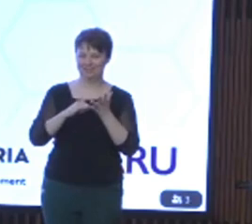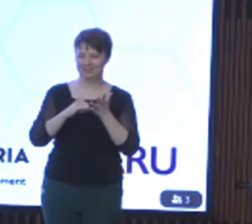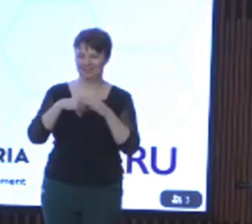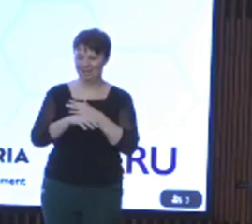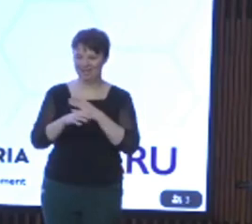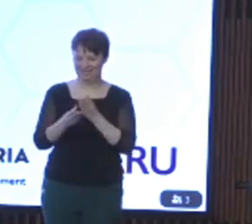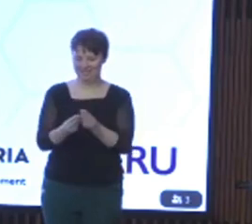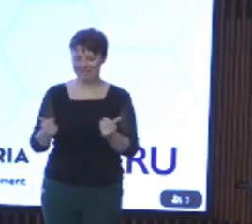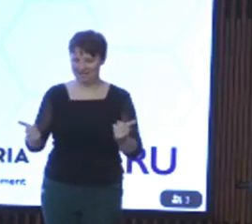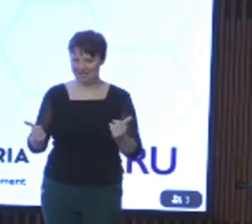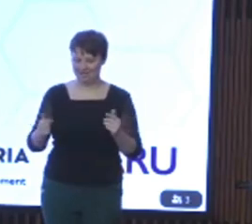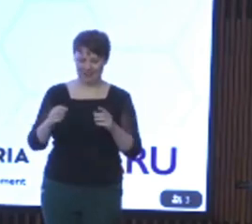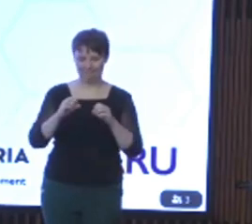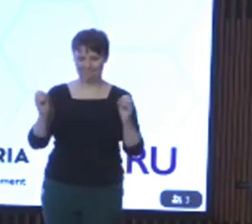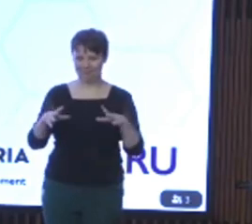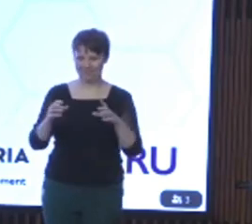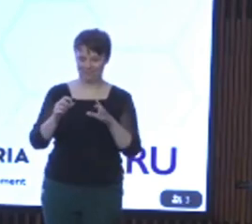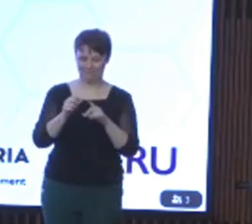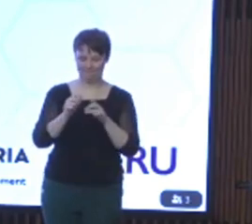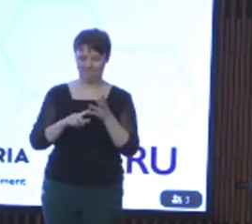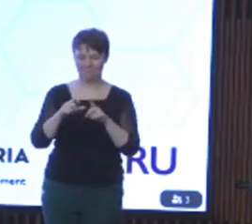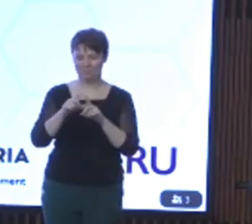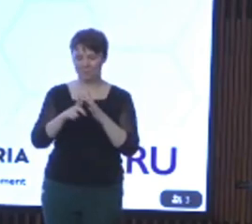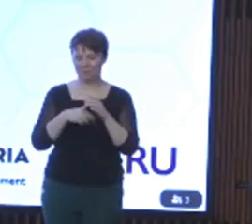but I think as all of you here in this room know there is a lot more to the story.